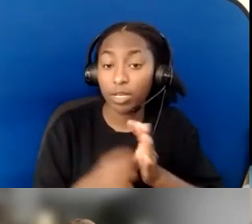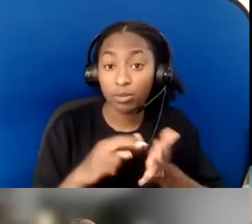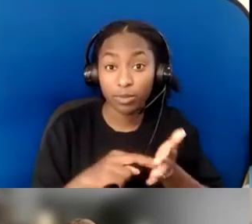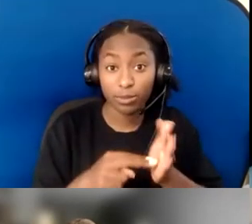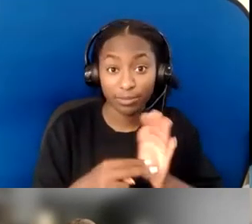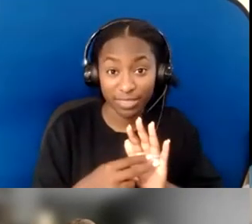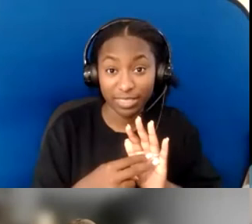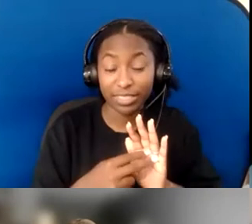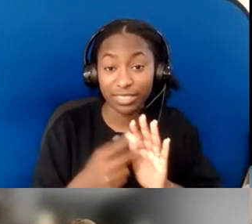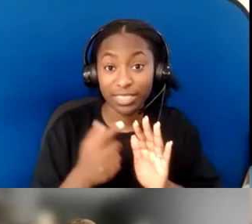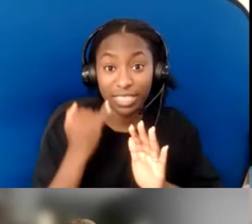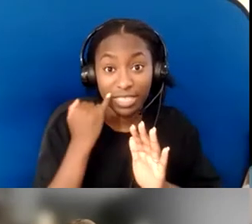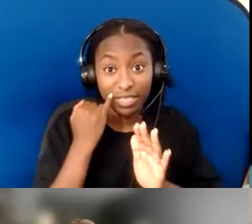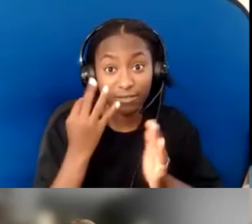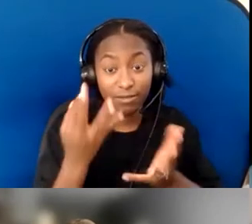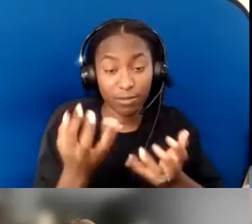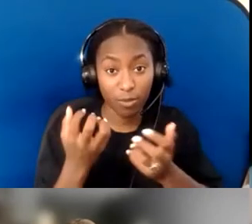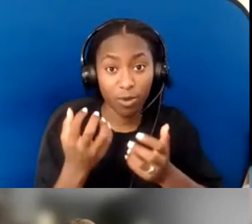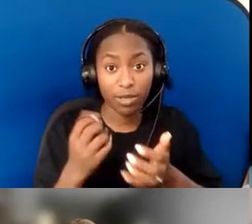And I would say a second piece to that...